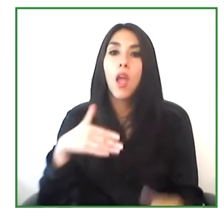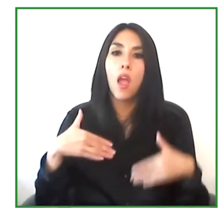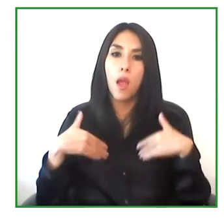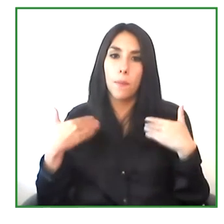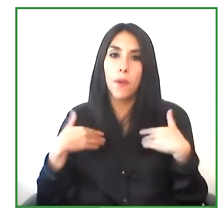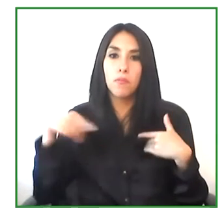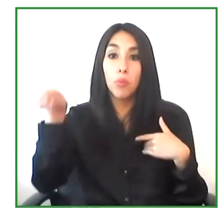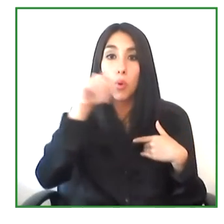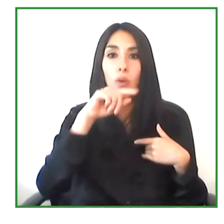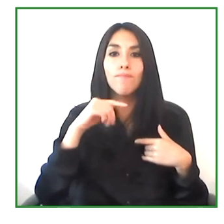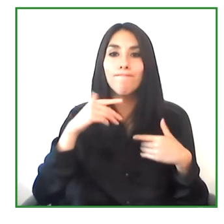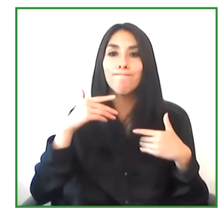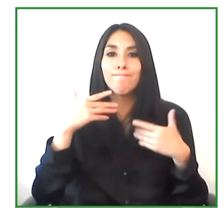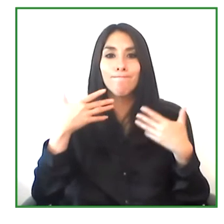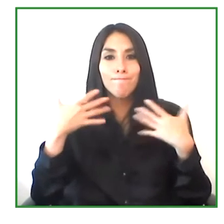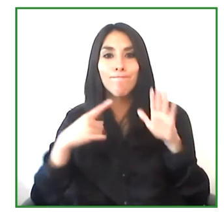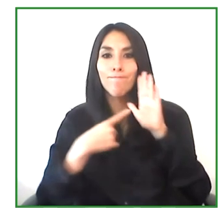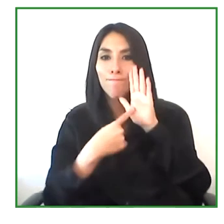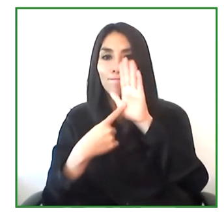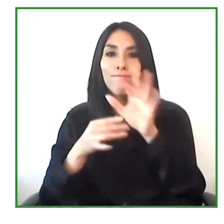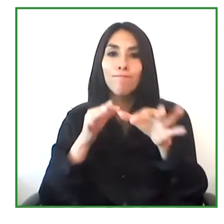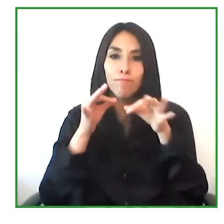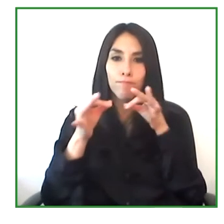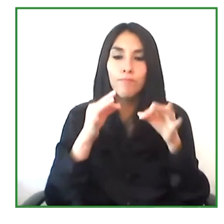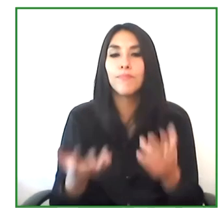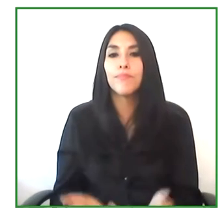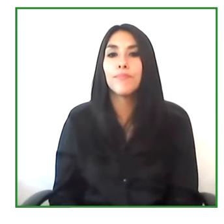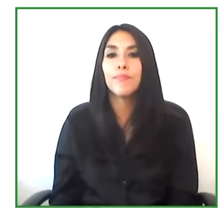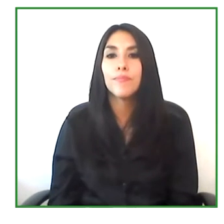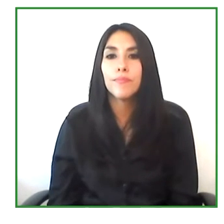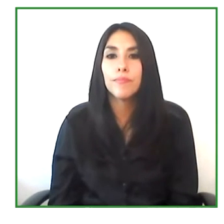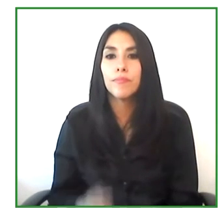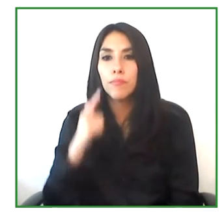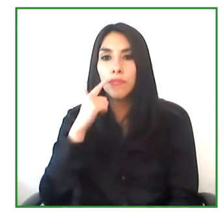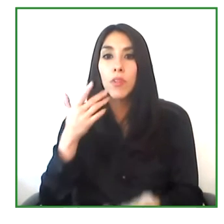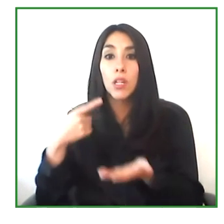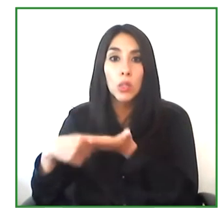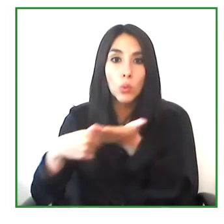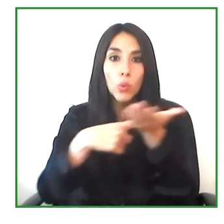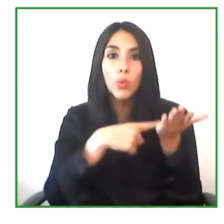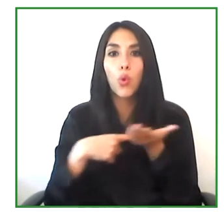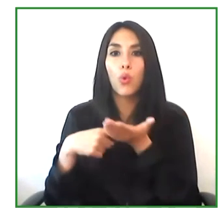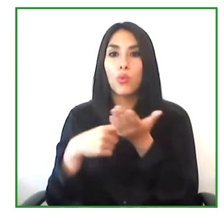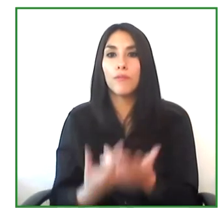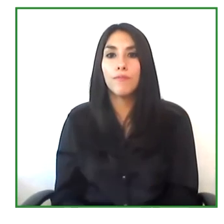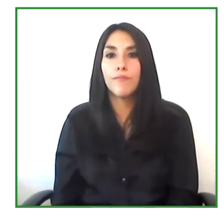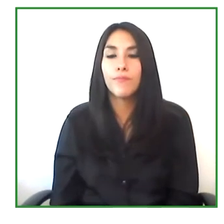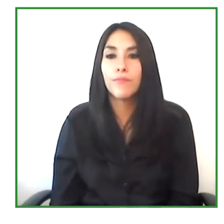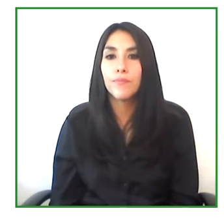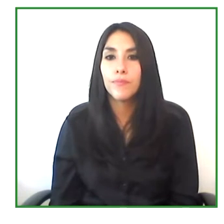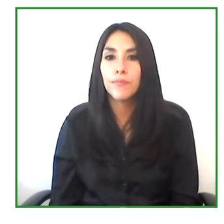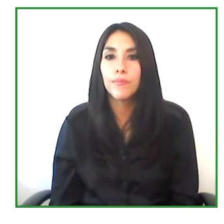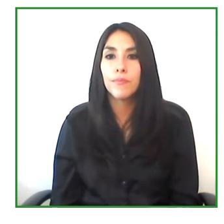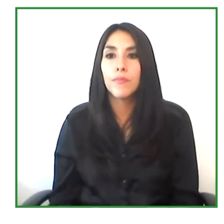And one of the things that we saw that relates to what we talked about, it has to do more with the qualitative impacts